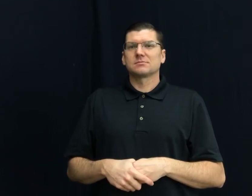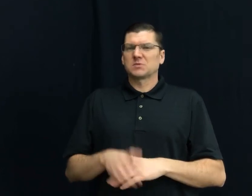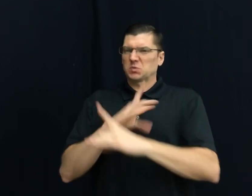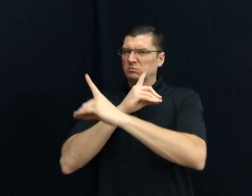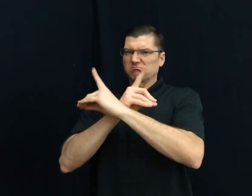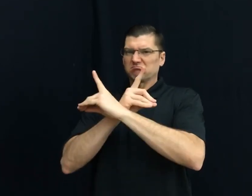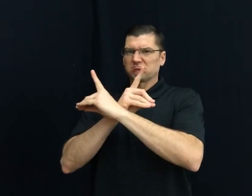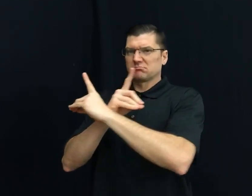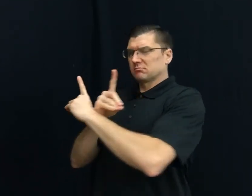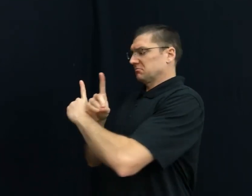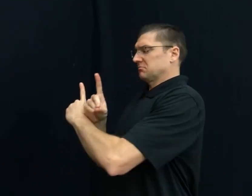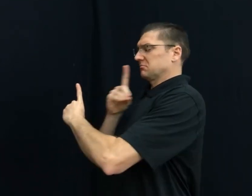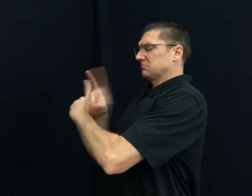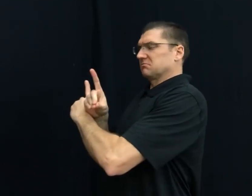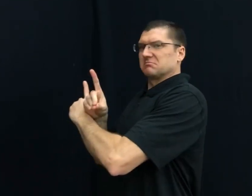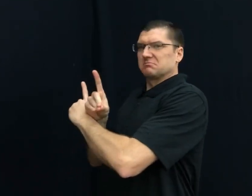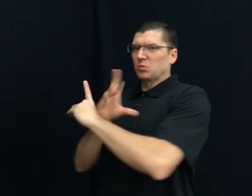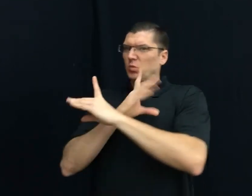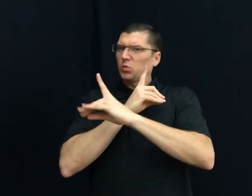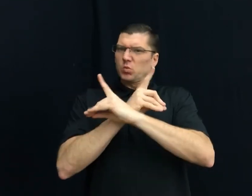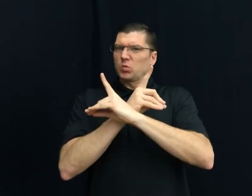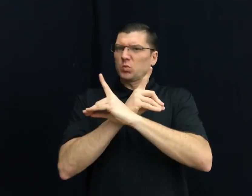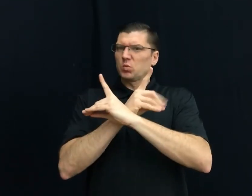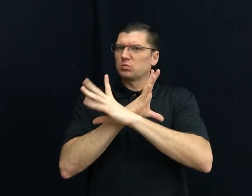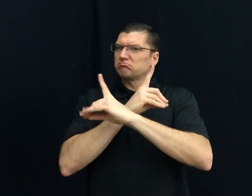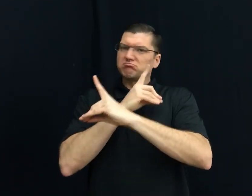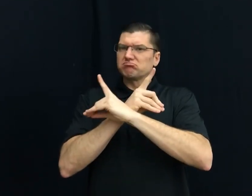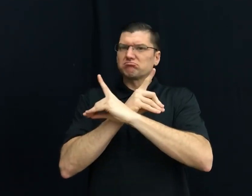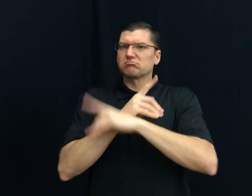37) DEFEND MYSELF